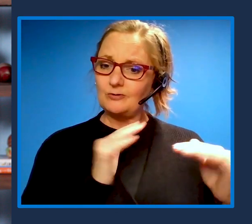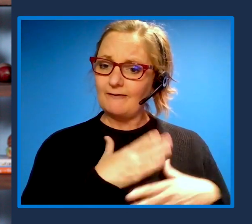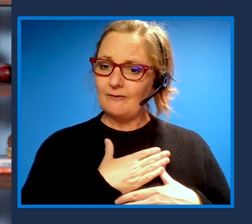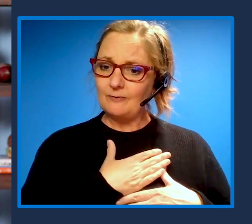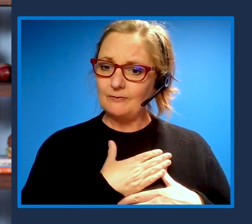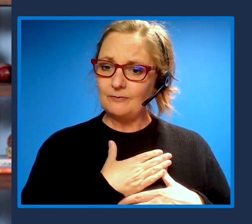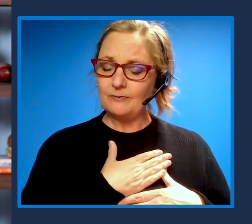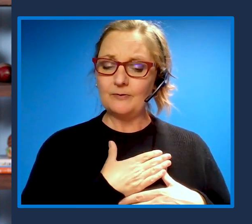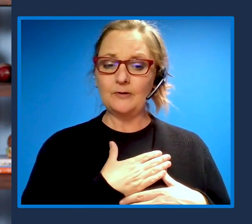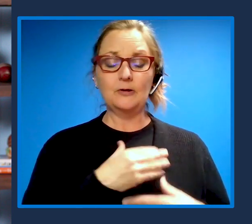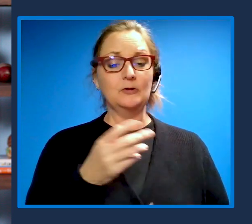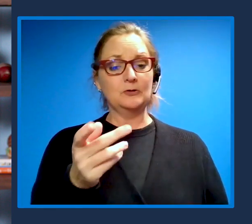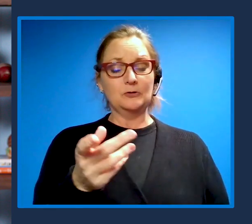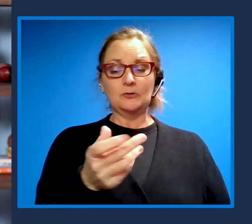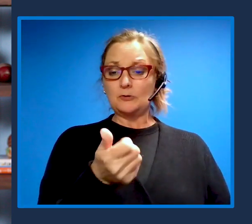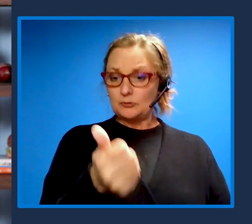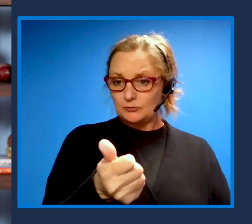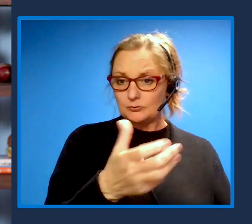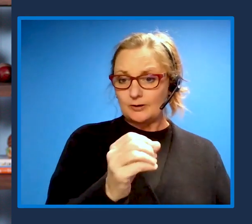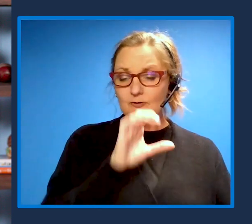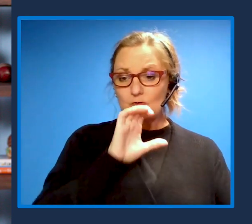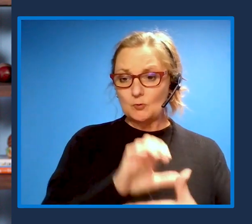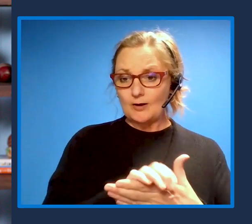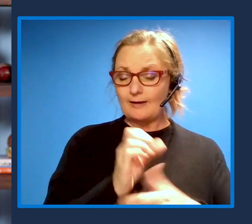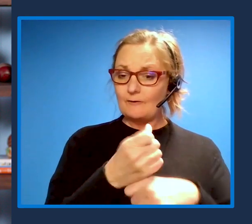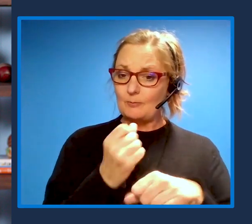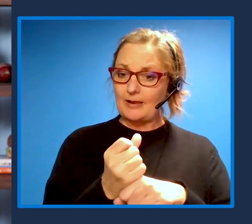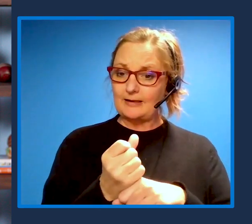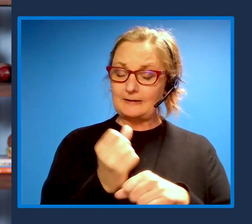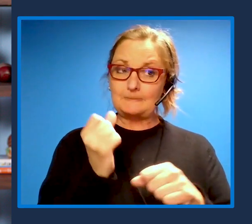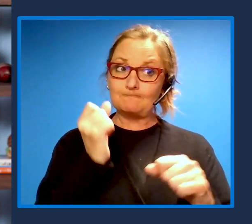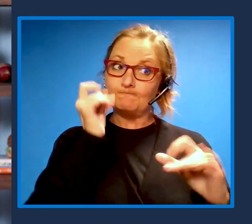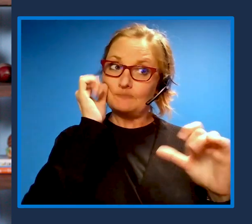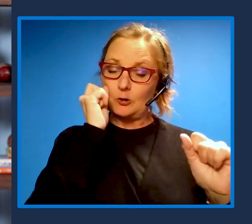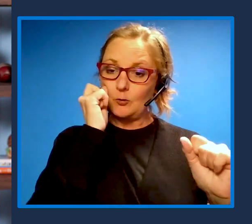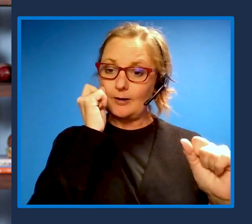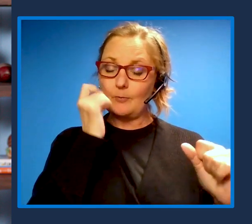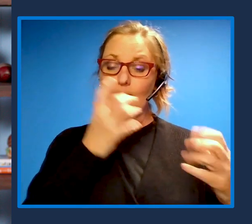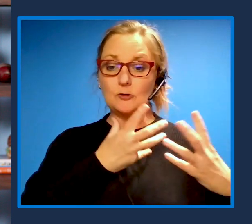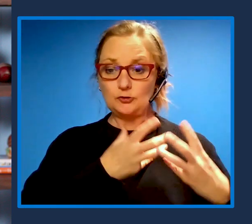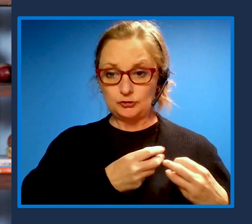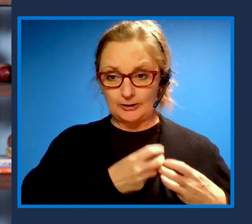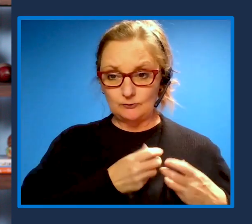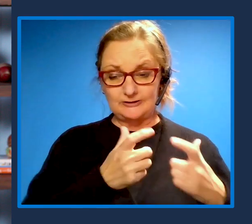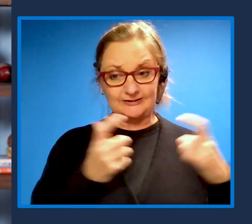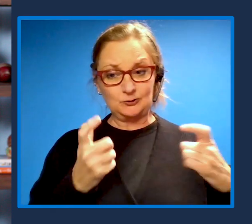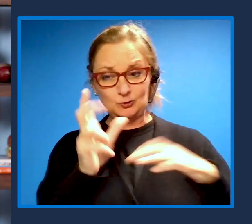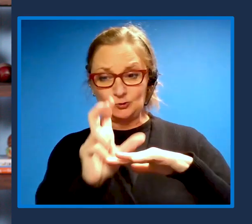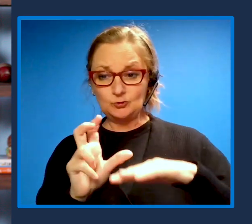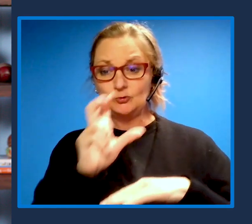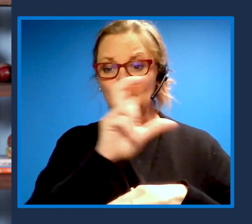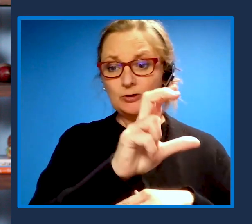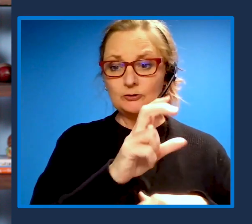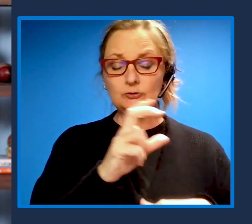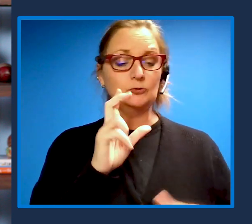You and your wife are making just an incredibly generous and huge donation to an organization